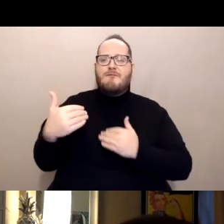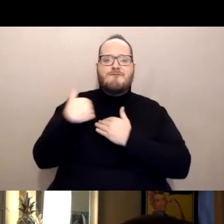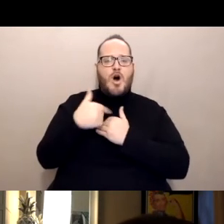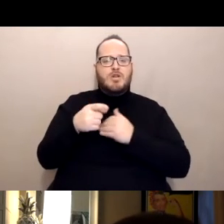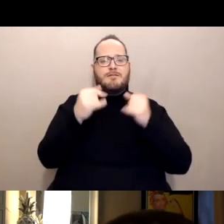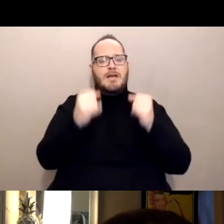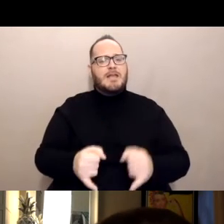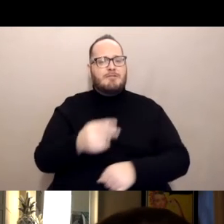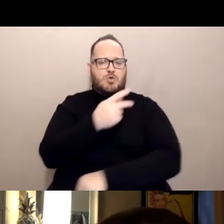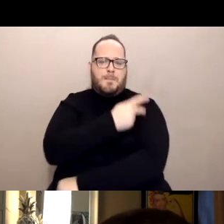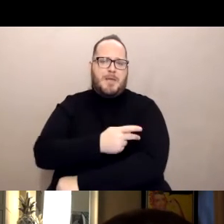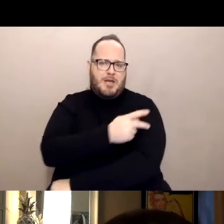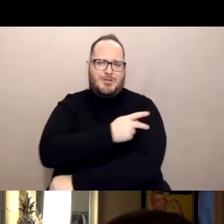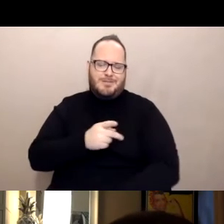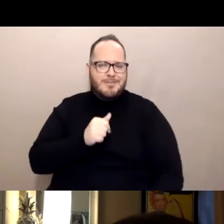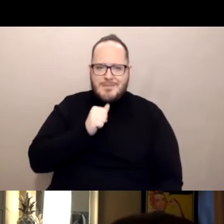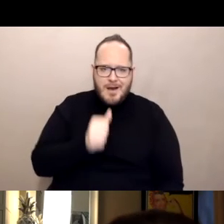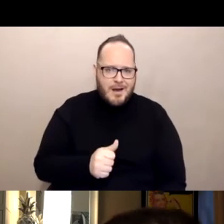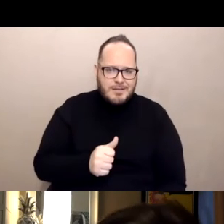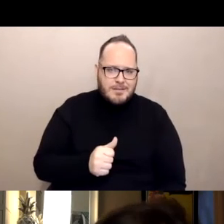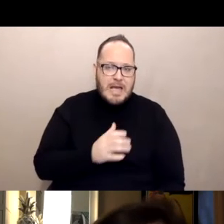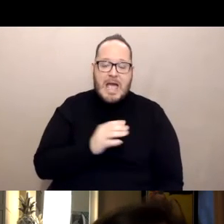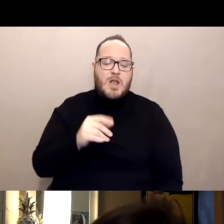And you don't have to do disclose your disability